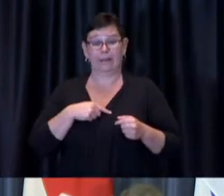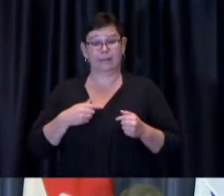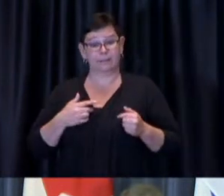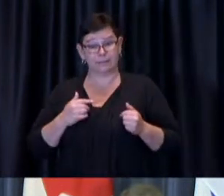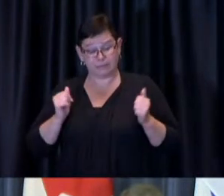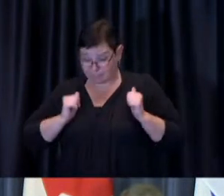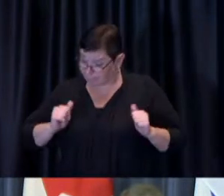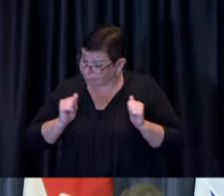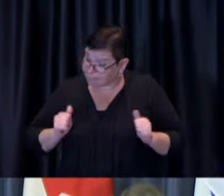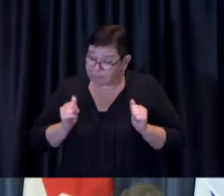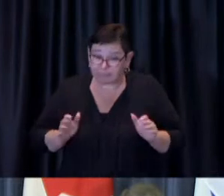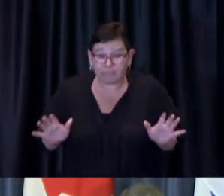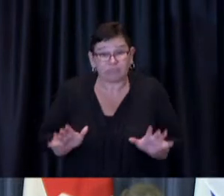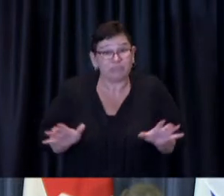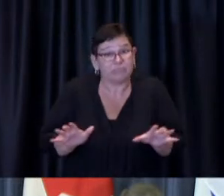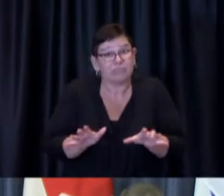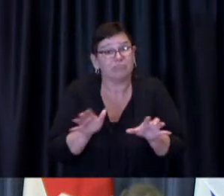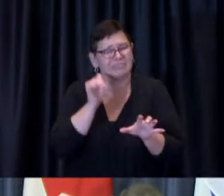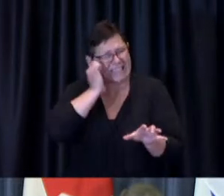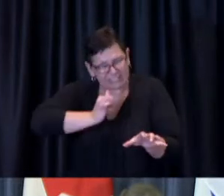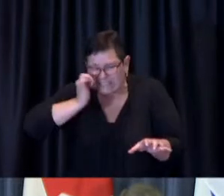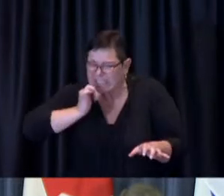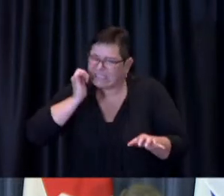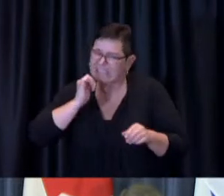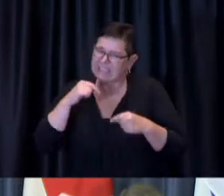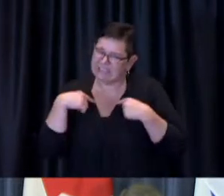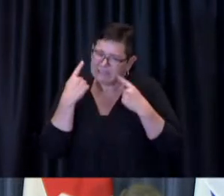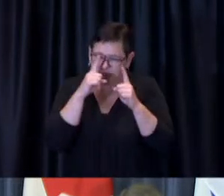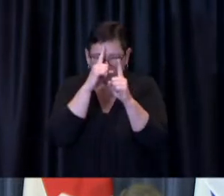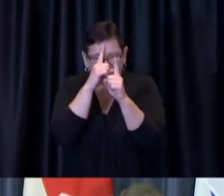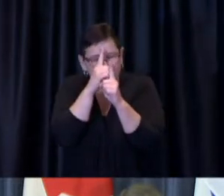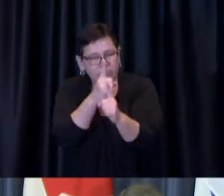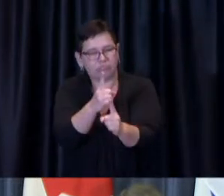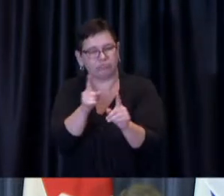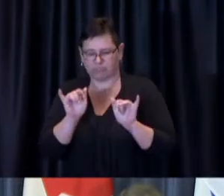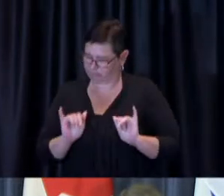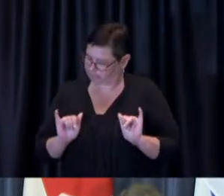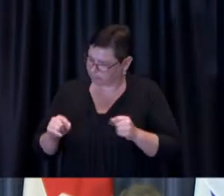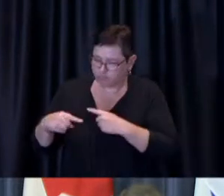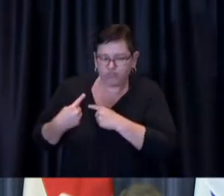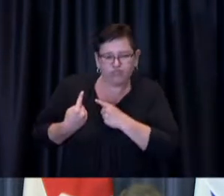continue to do this and we will do everything in our power to make sure that people who